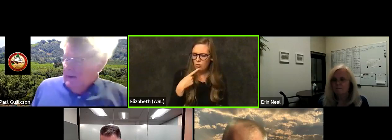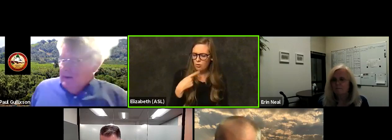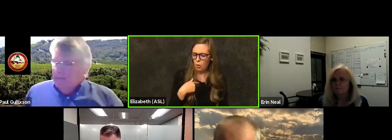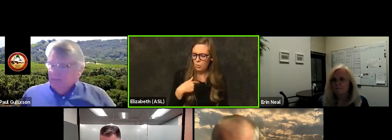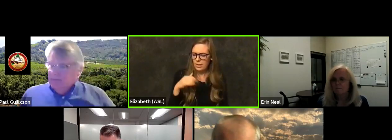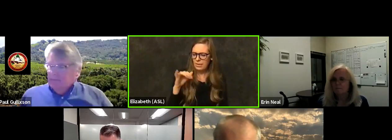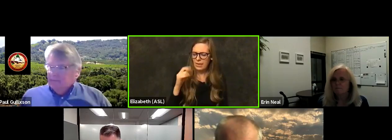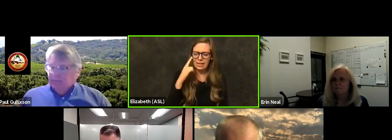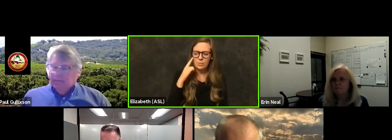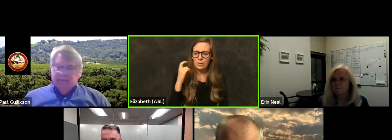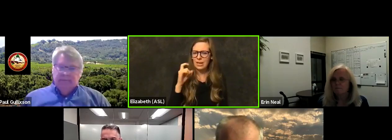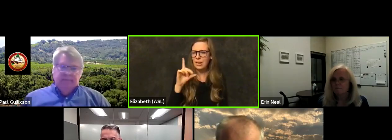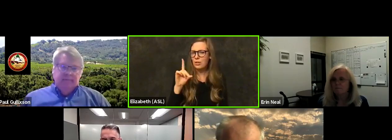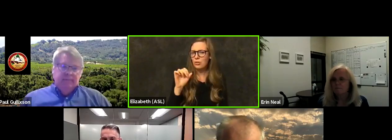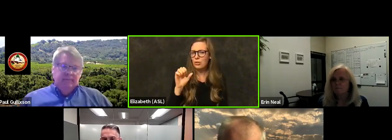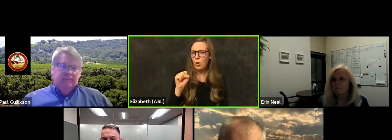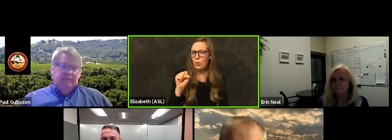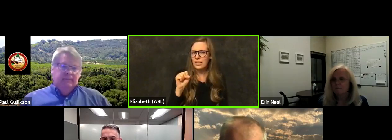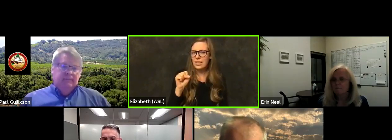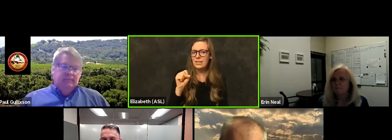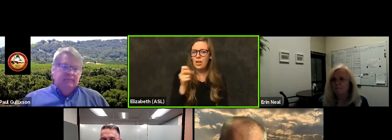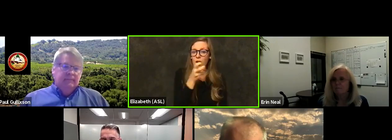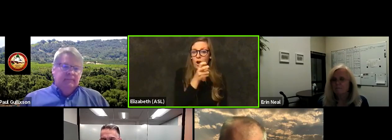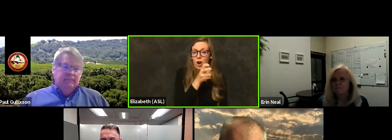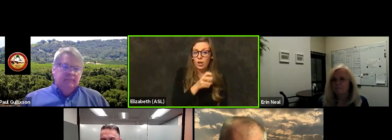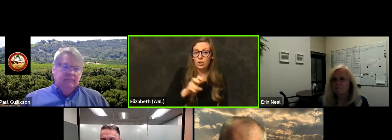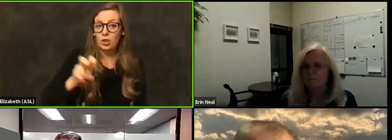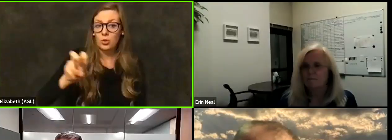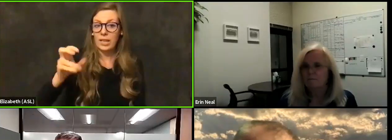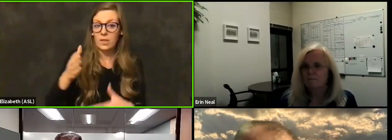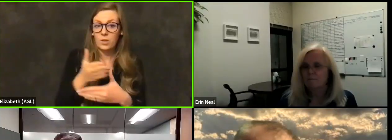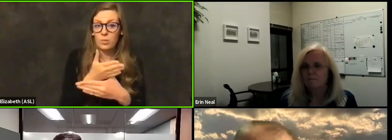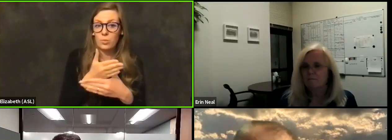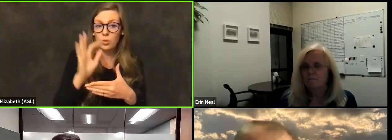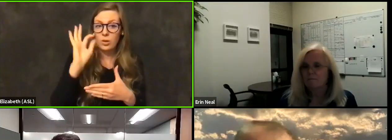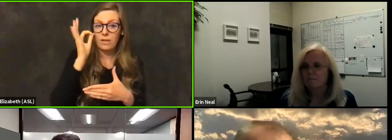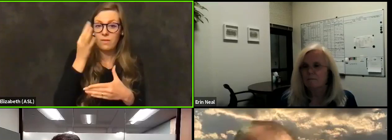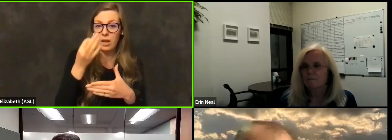doses are often transferred between Sutter facilities and different counties.